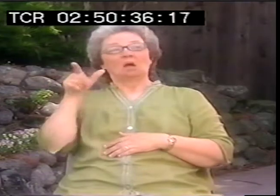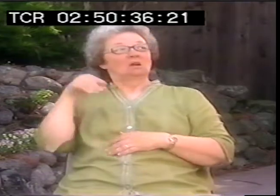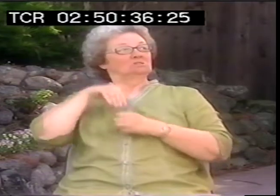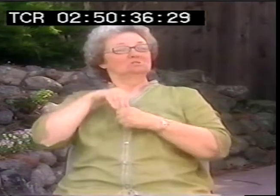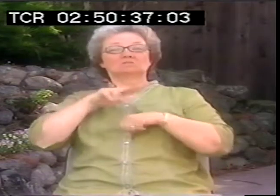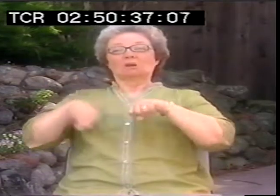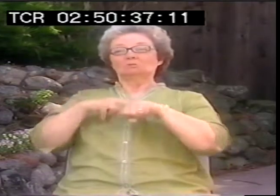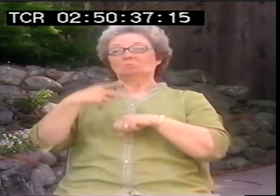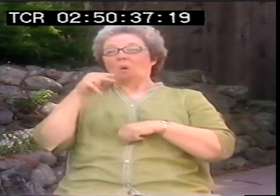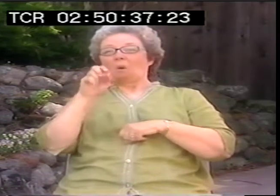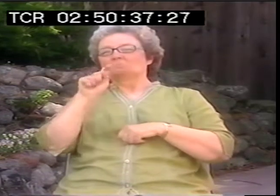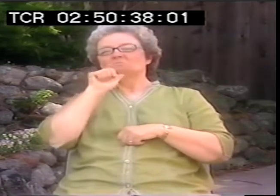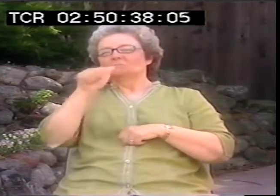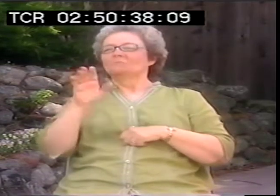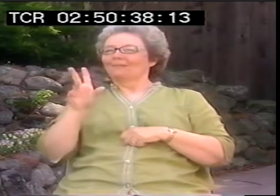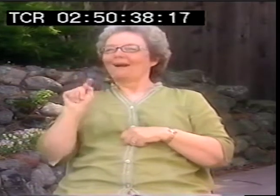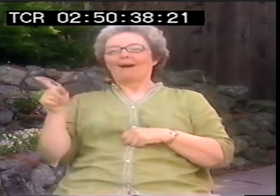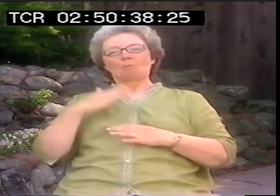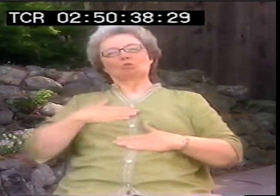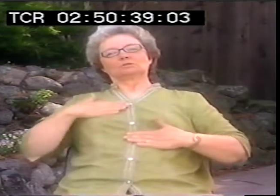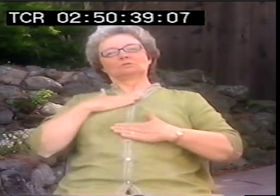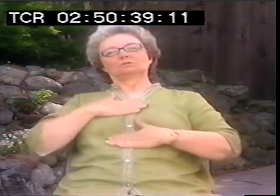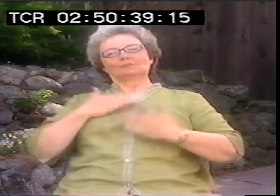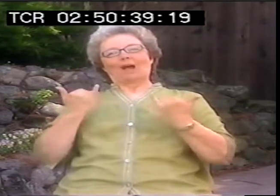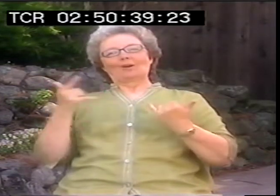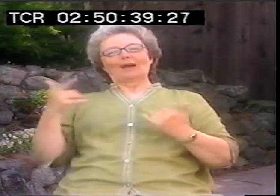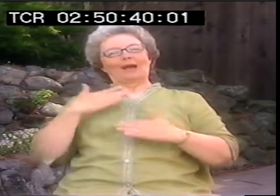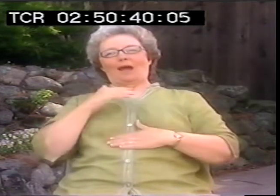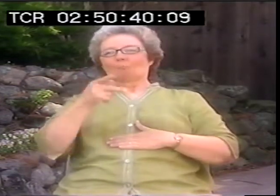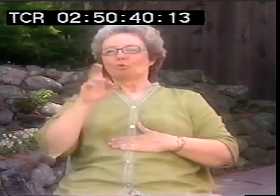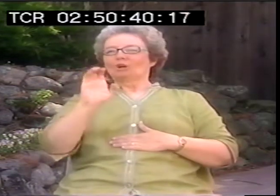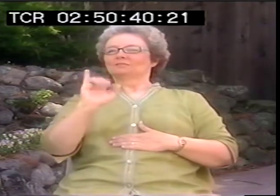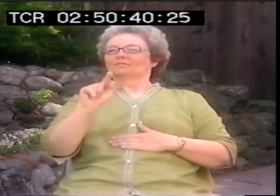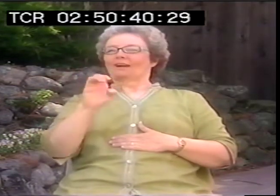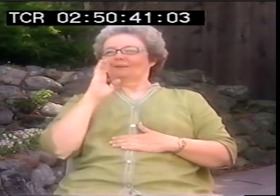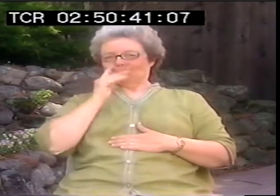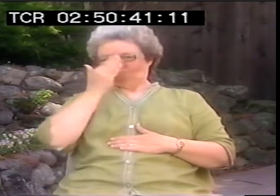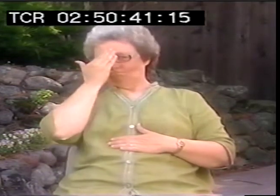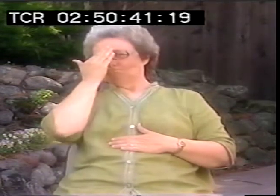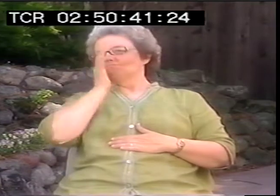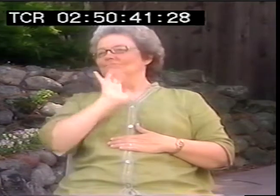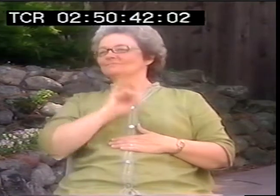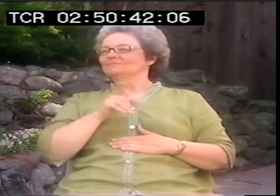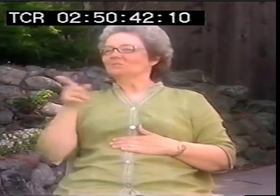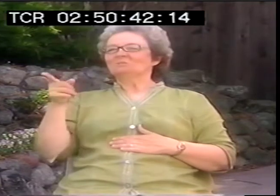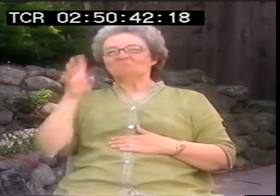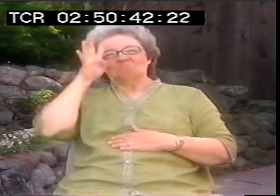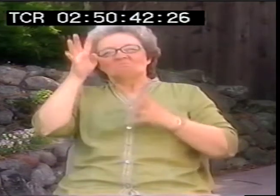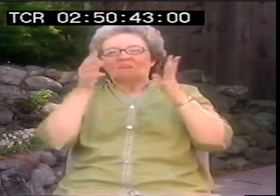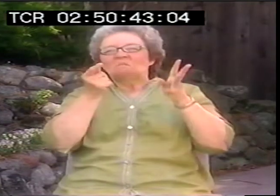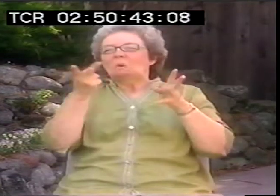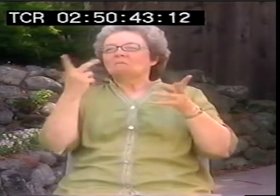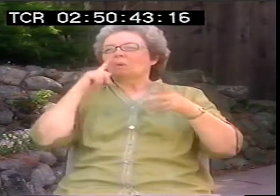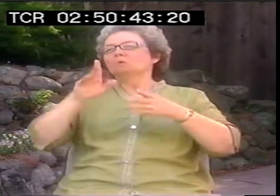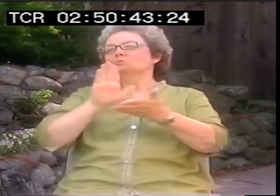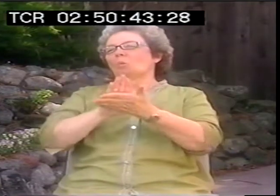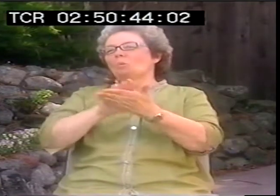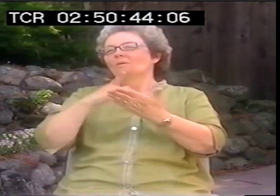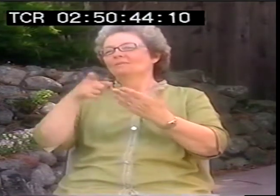He isn’t a natural poet himself, in terms of creating it, but he appreciates poetry now. He had to write a few for school assignments and he